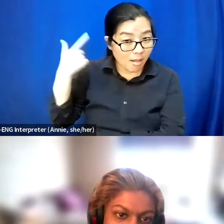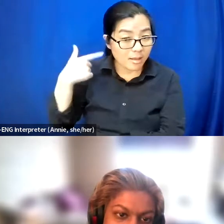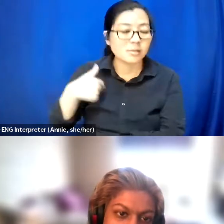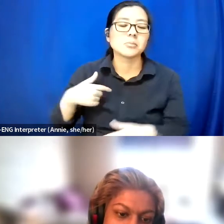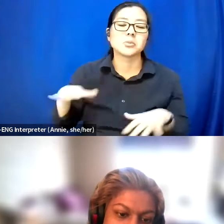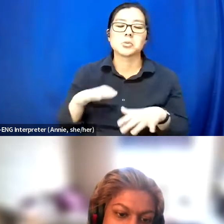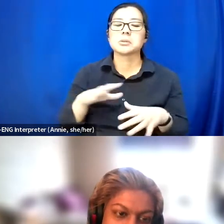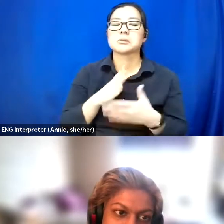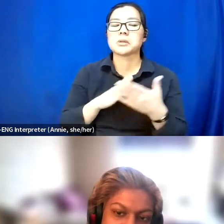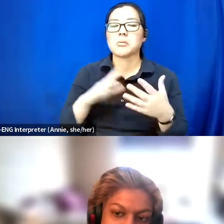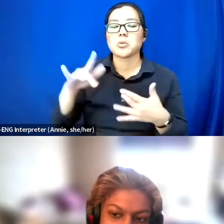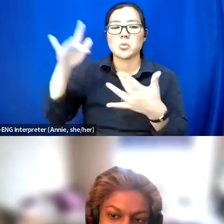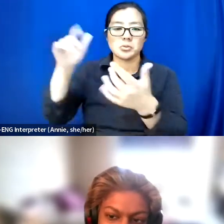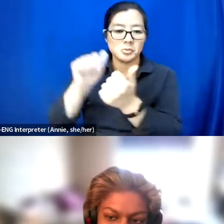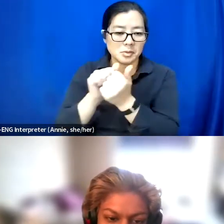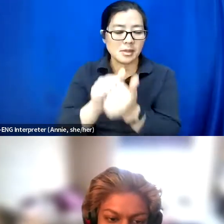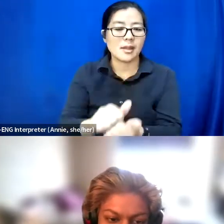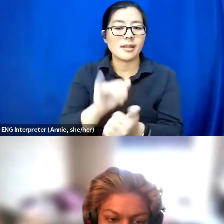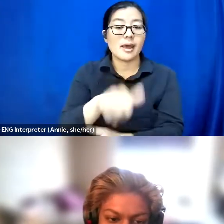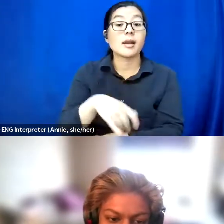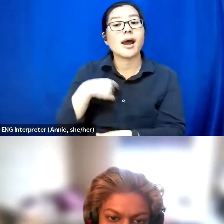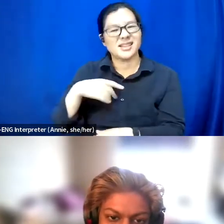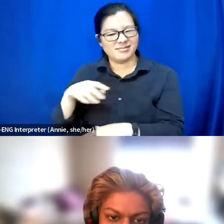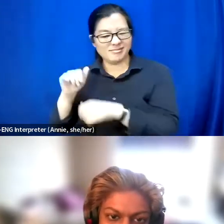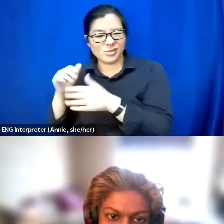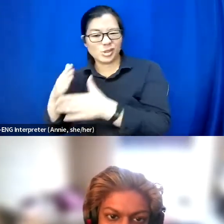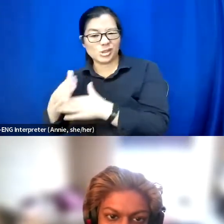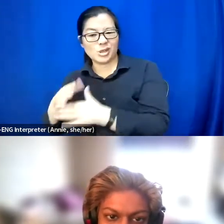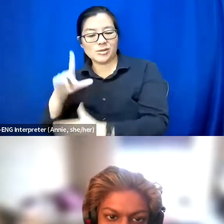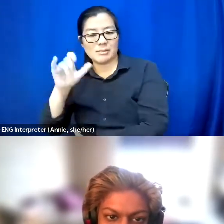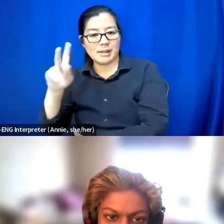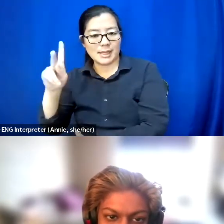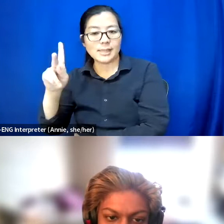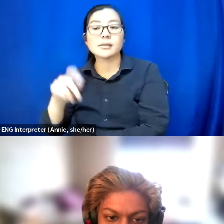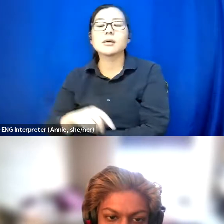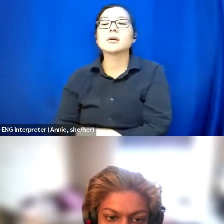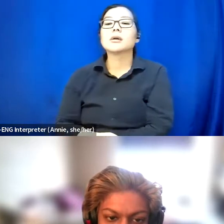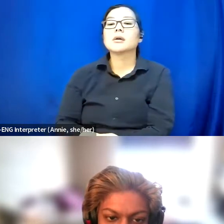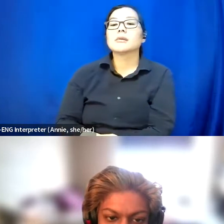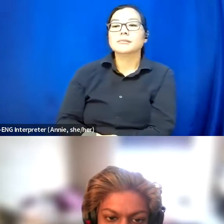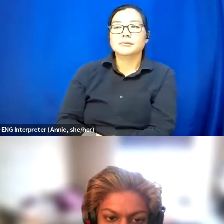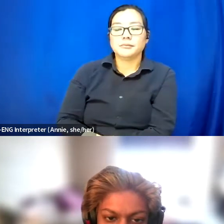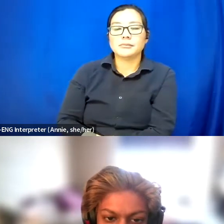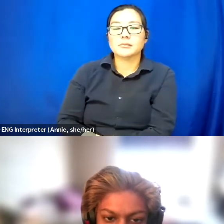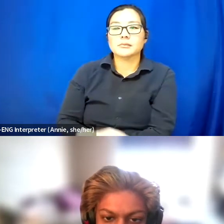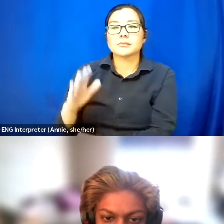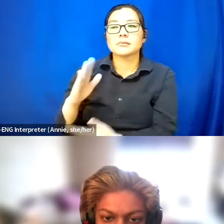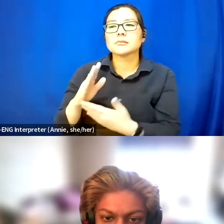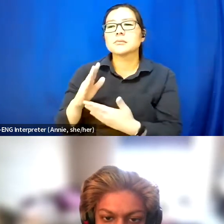And I can always send some links over. Some of them are a bit more kind of corporate business-focused which --